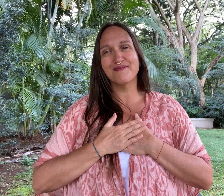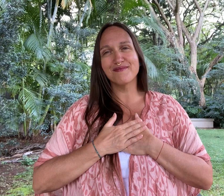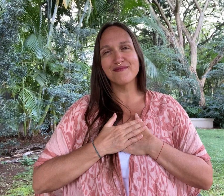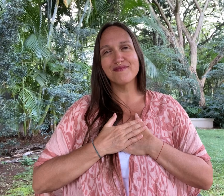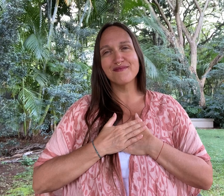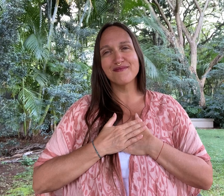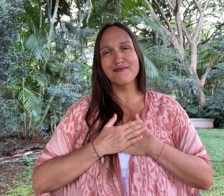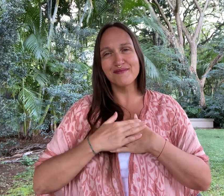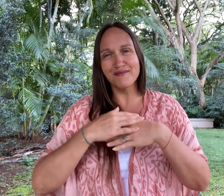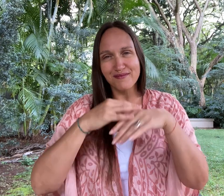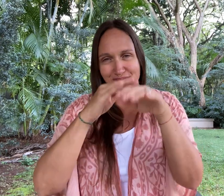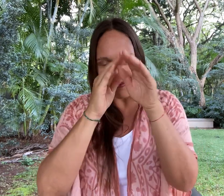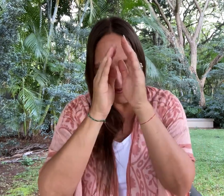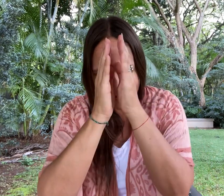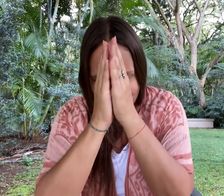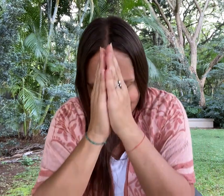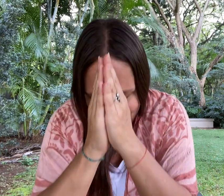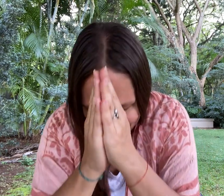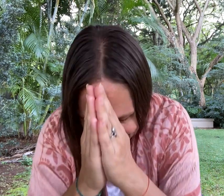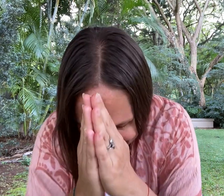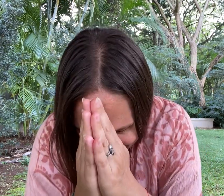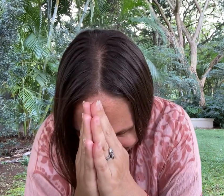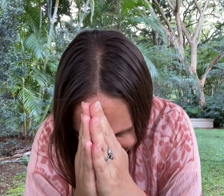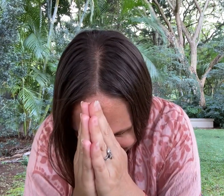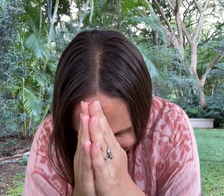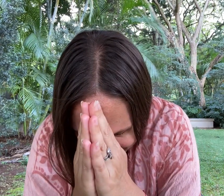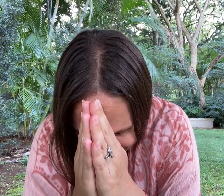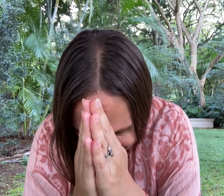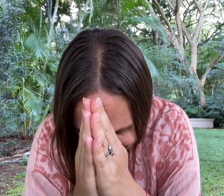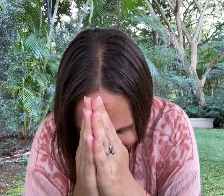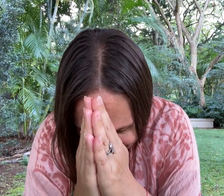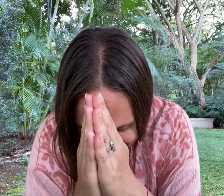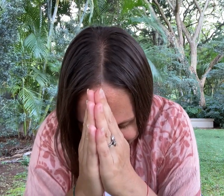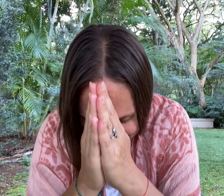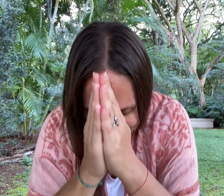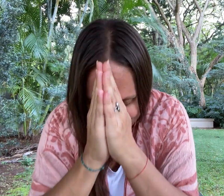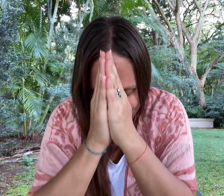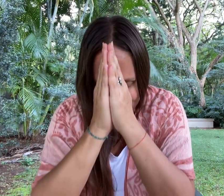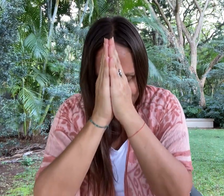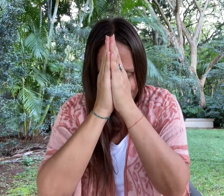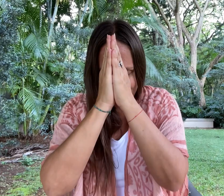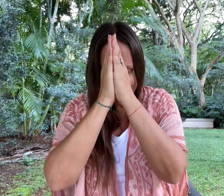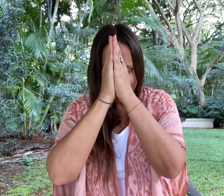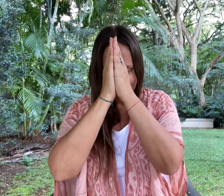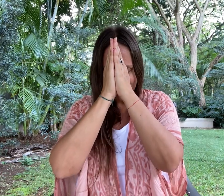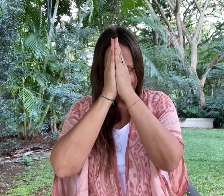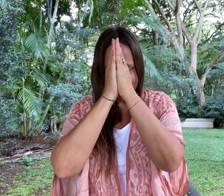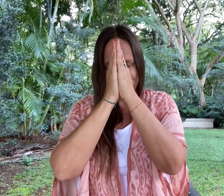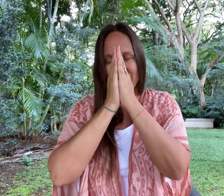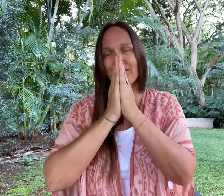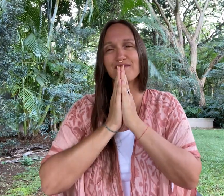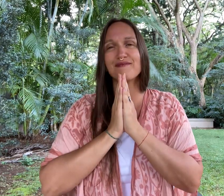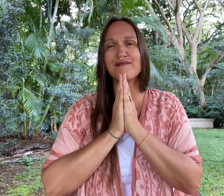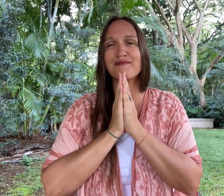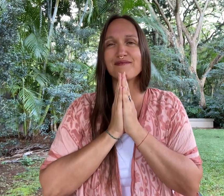Om Namaste